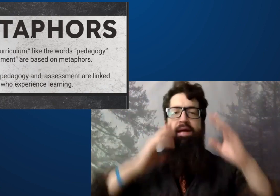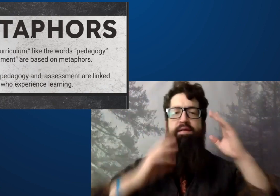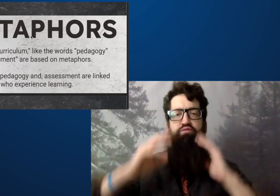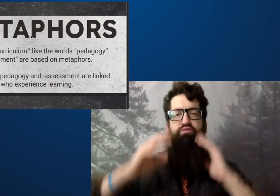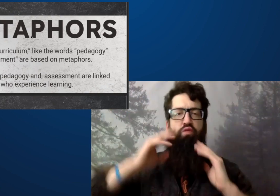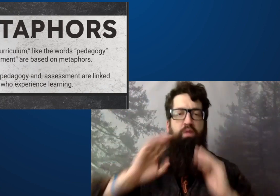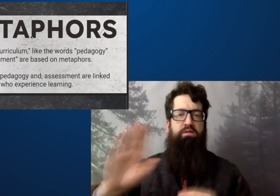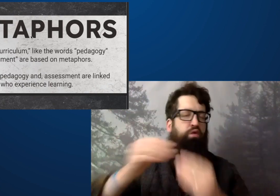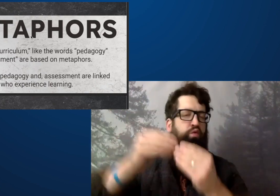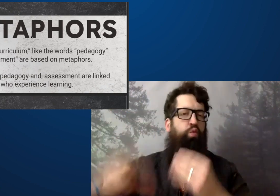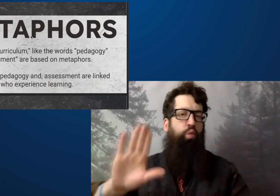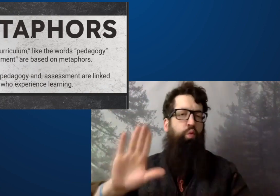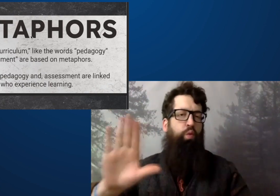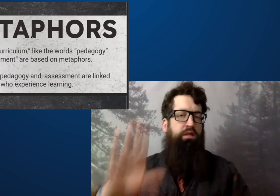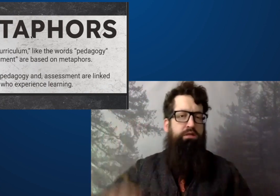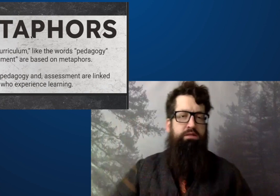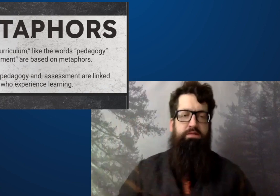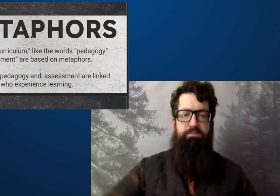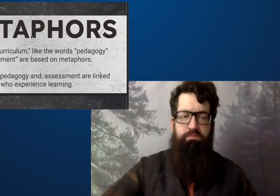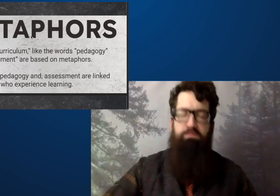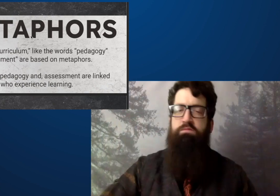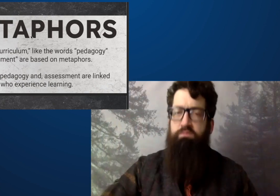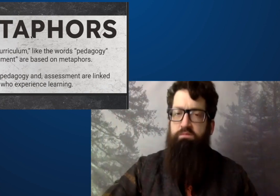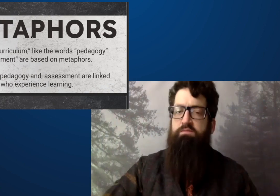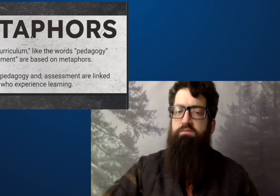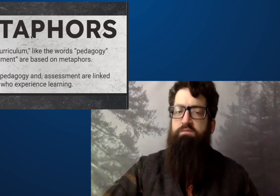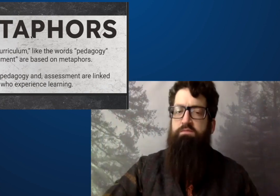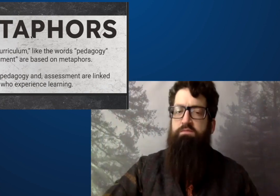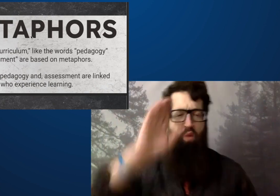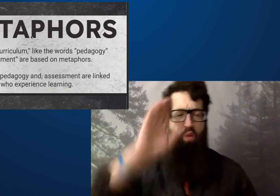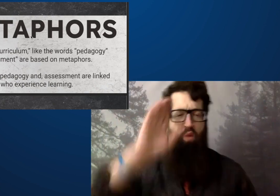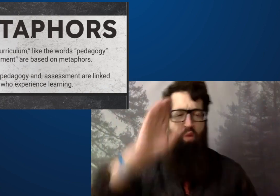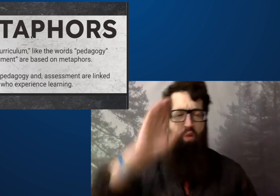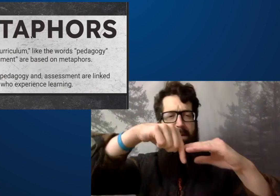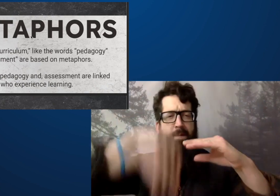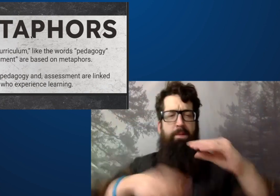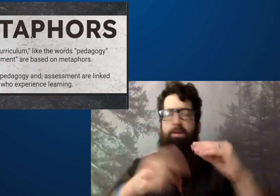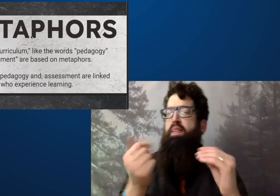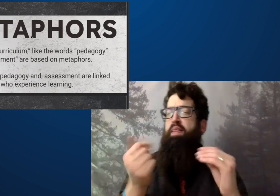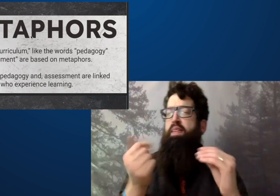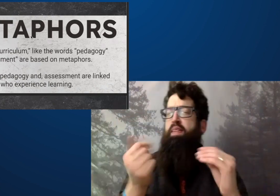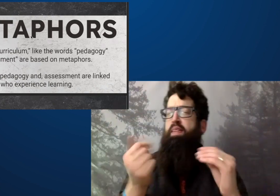It all relates to how learning happens and the experiences of the learner.